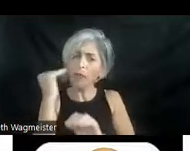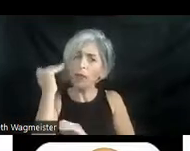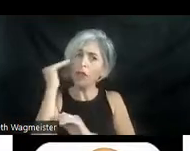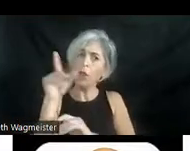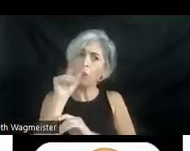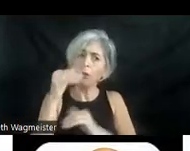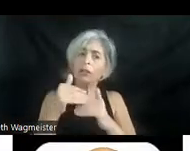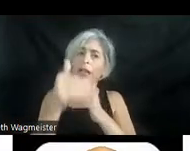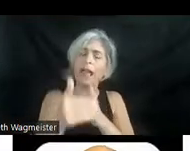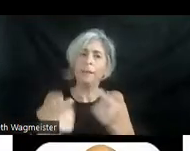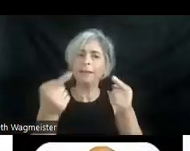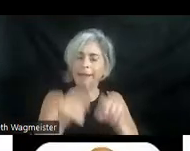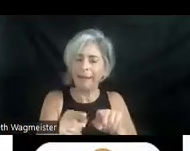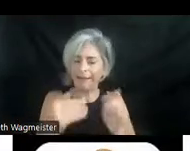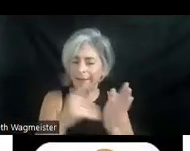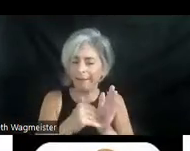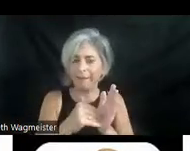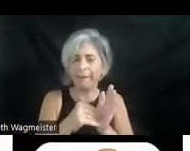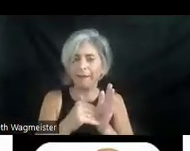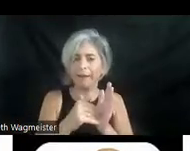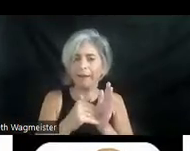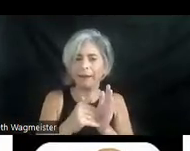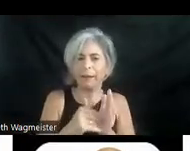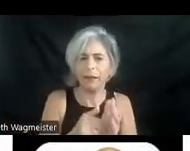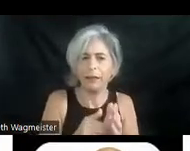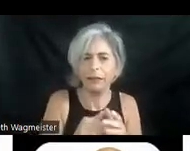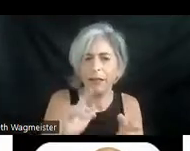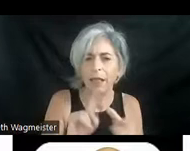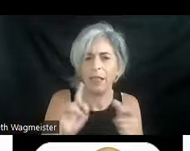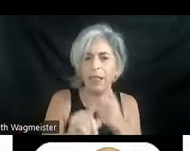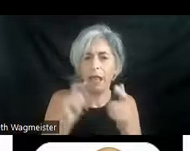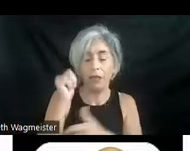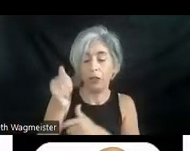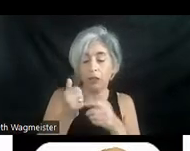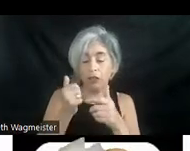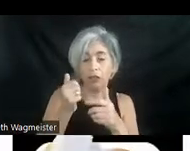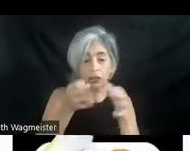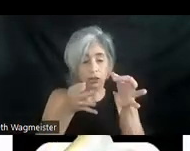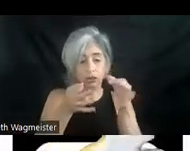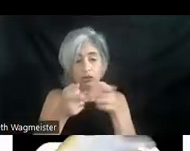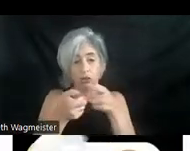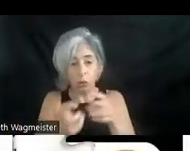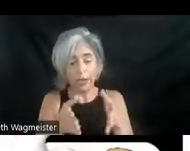scene. And we take our cues from the director or the cinematographer. He is touching the